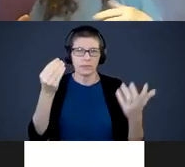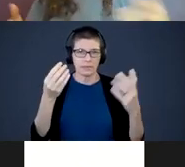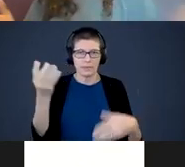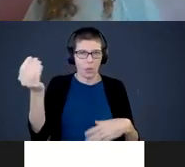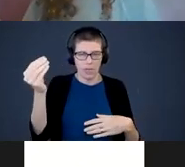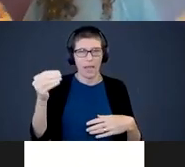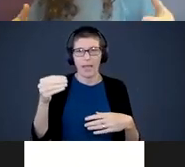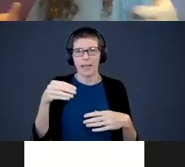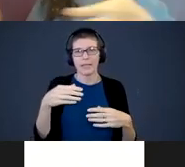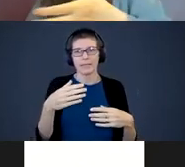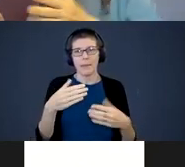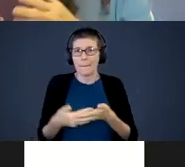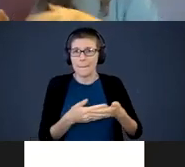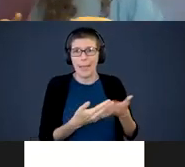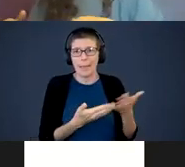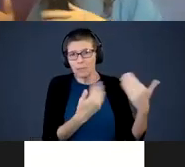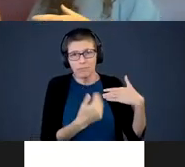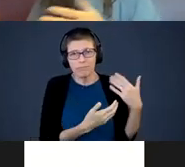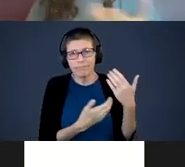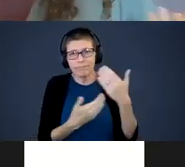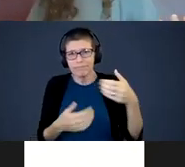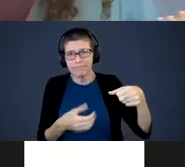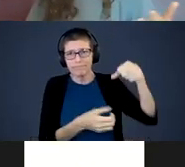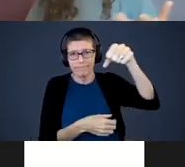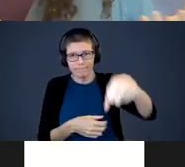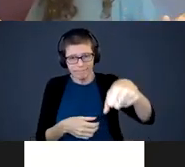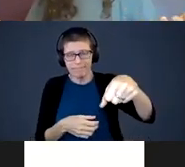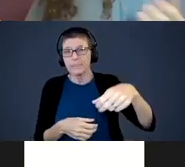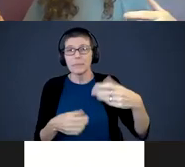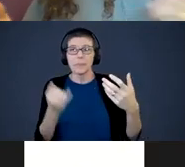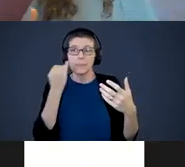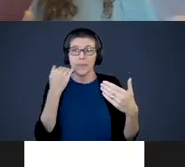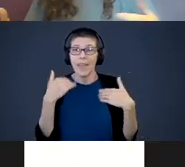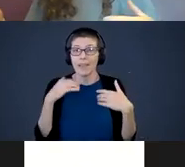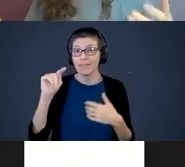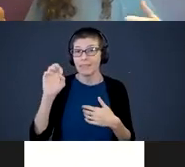Take him out there. Take his little seat in his carrier if you got a toddle have him come sit with